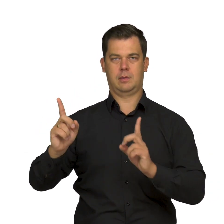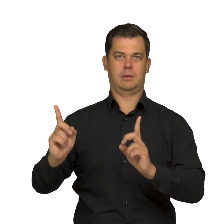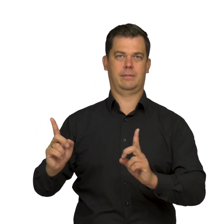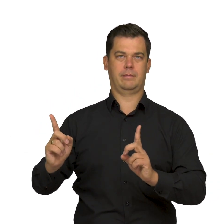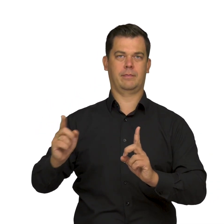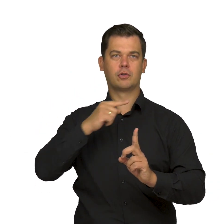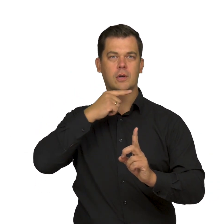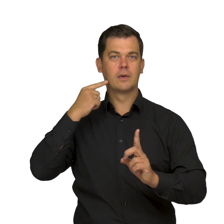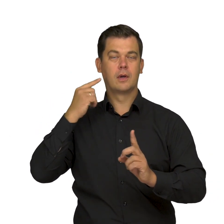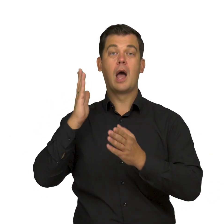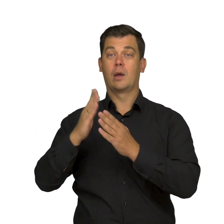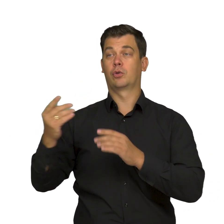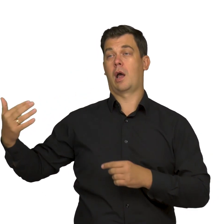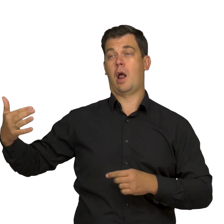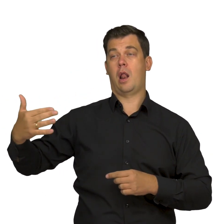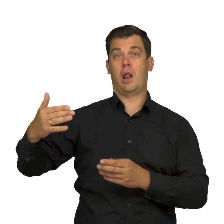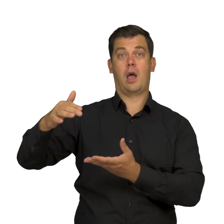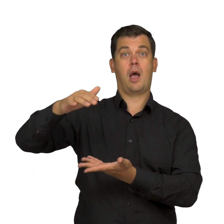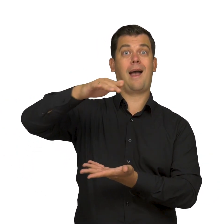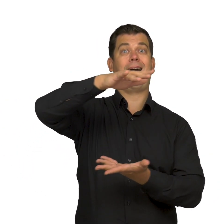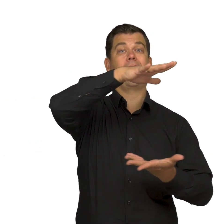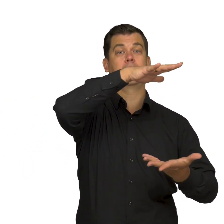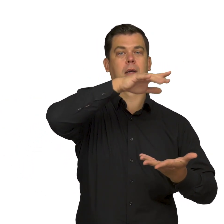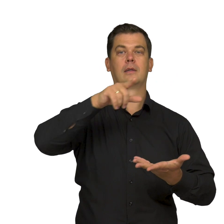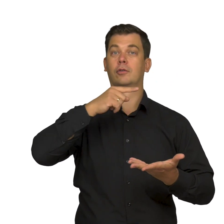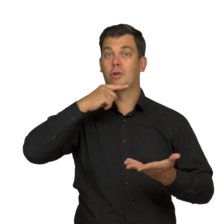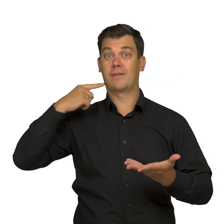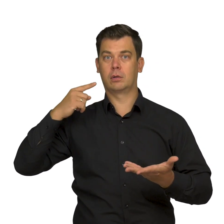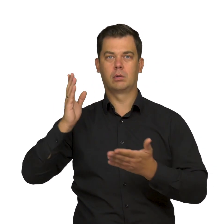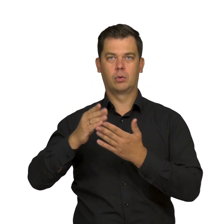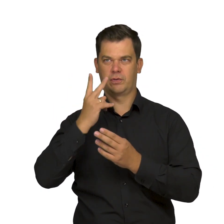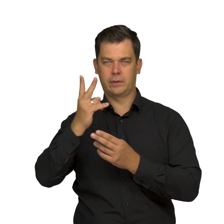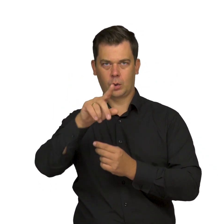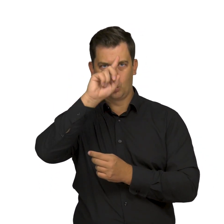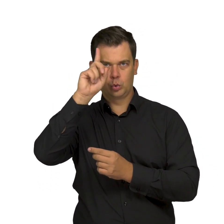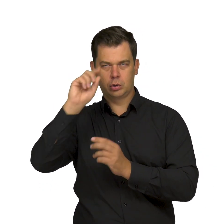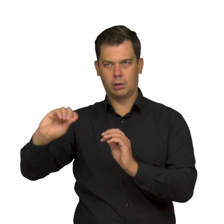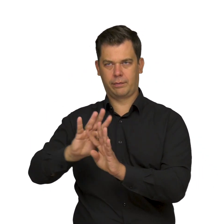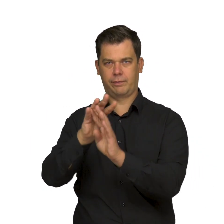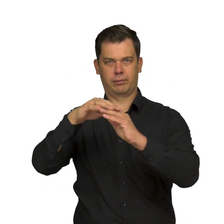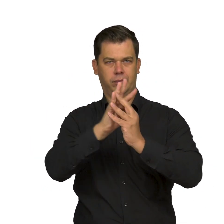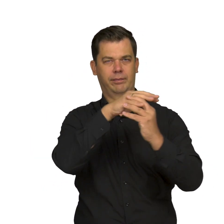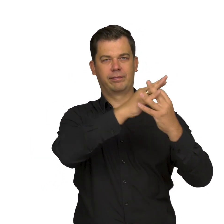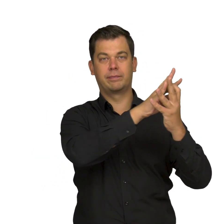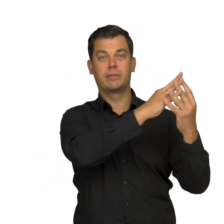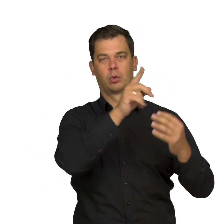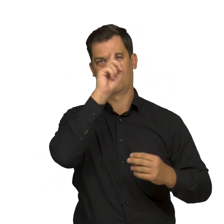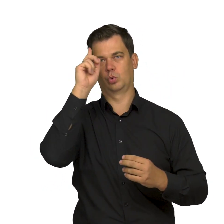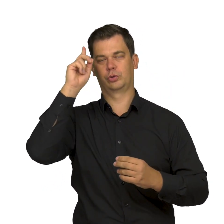tangled human figures begin to emerge from the red stripe.